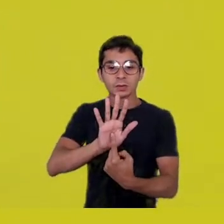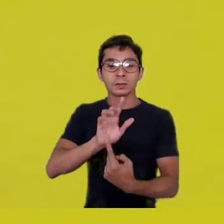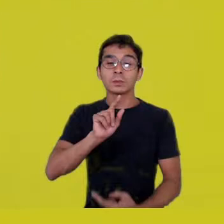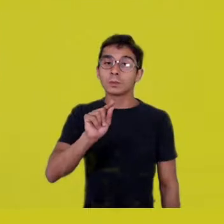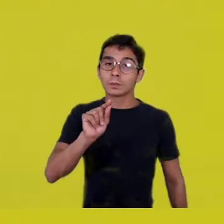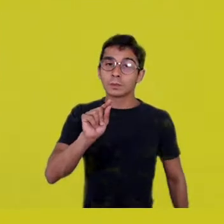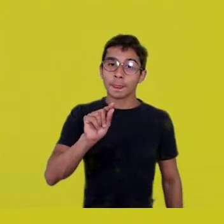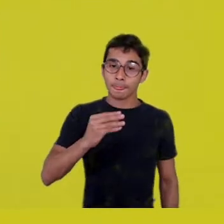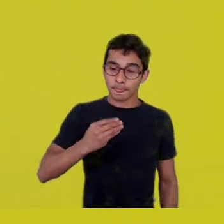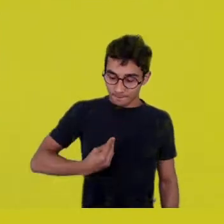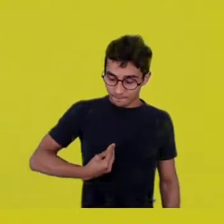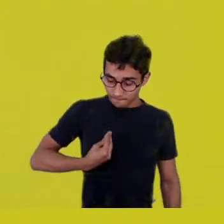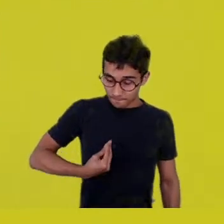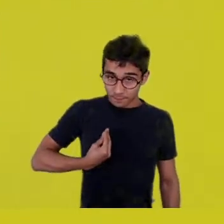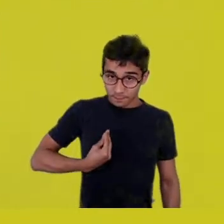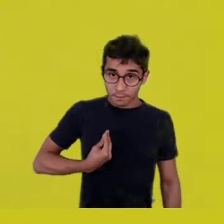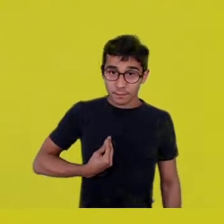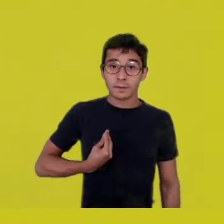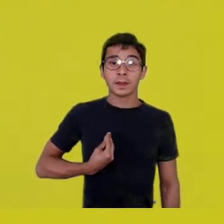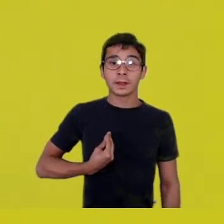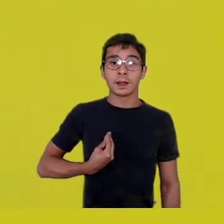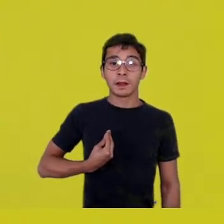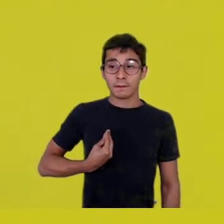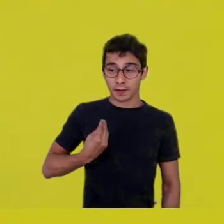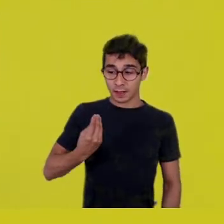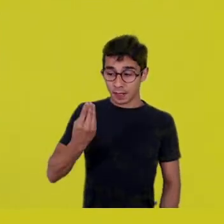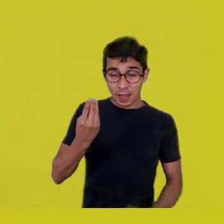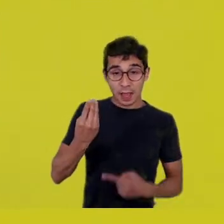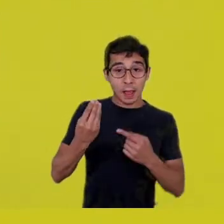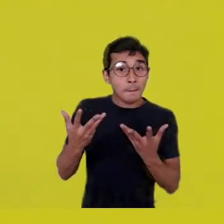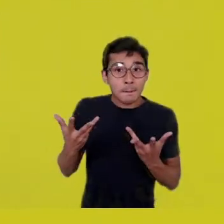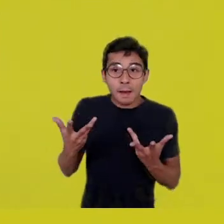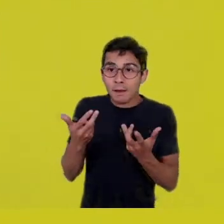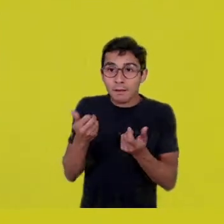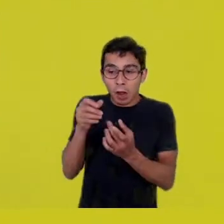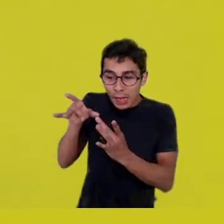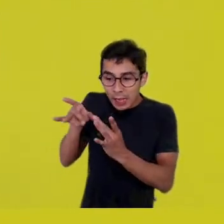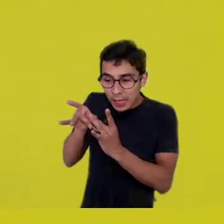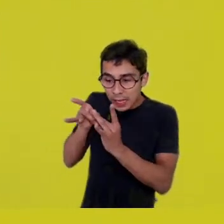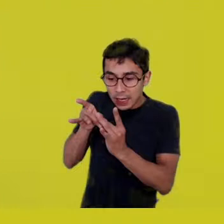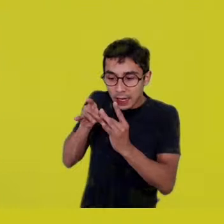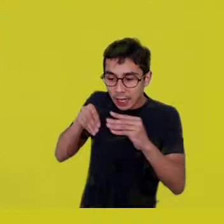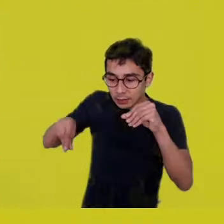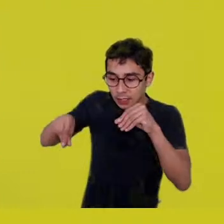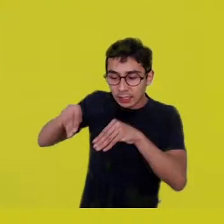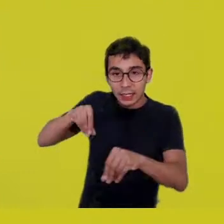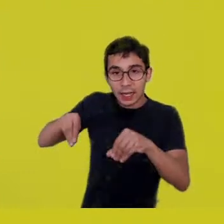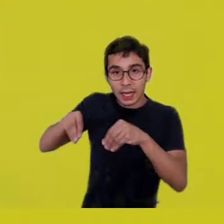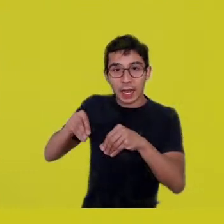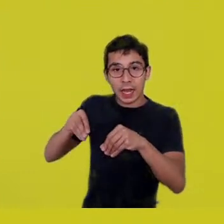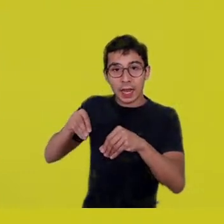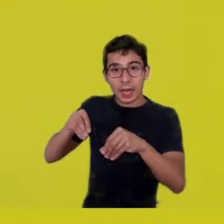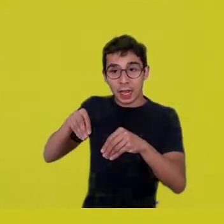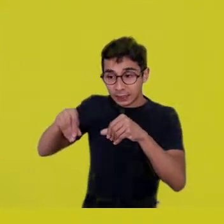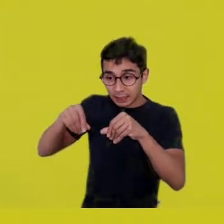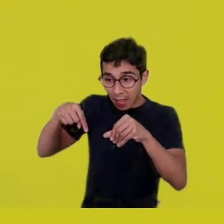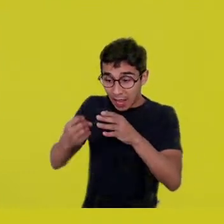the wonderful life Earth provides us with, that we are the offspring of Earth, children of Earth,